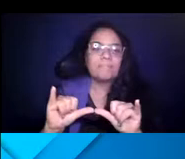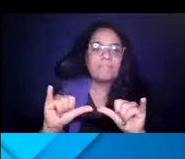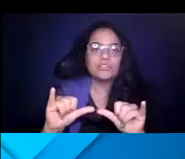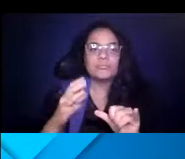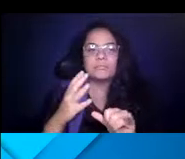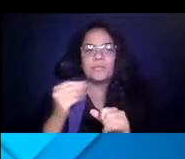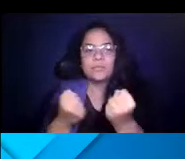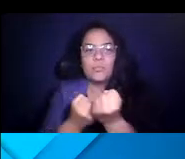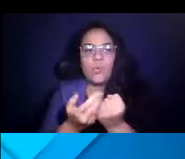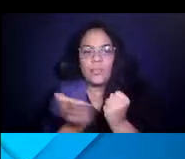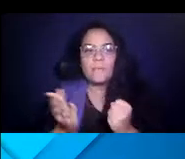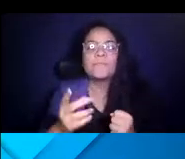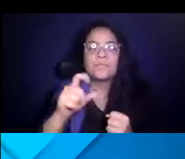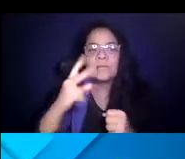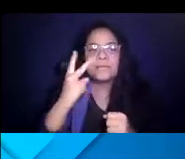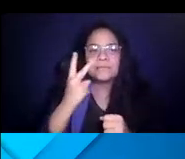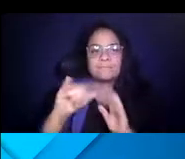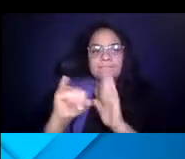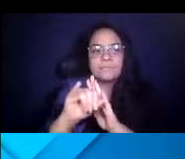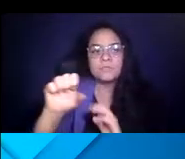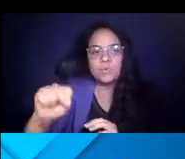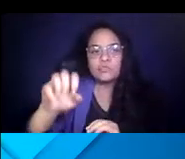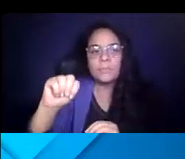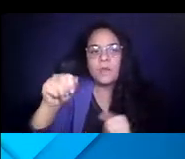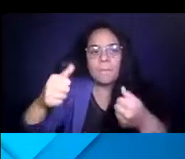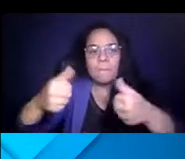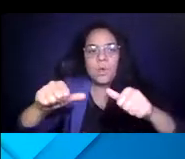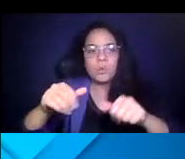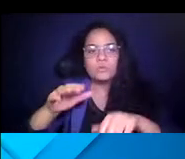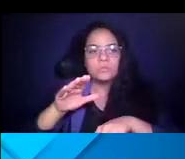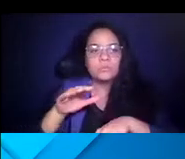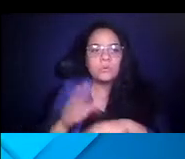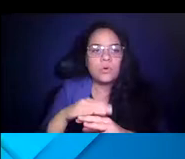14:56:53 You can see social media posts there, promoting vaccinations.